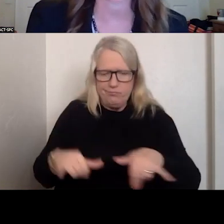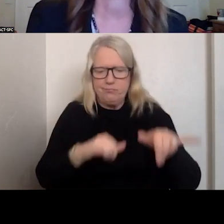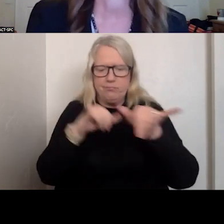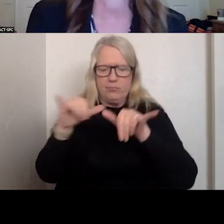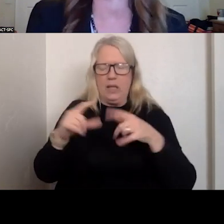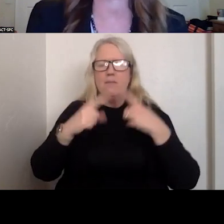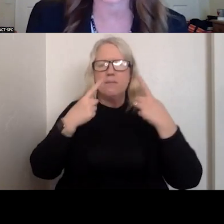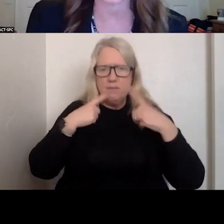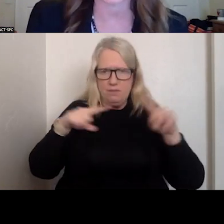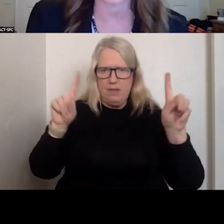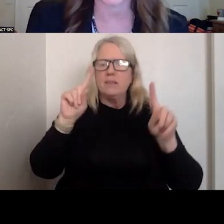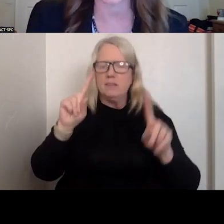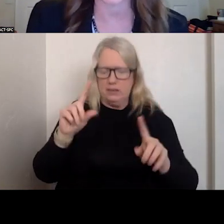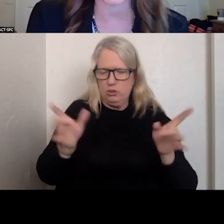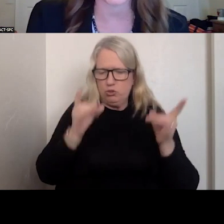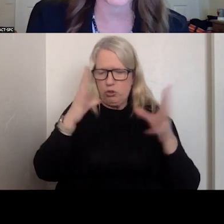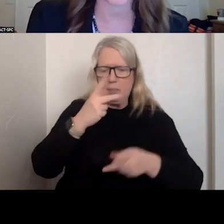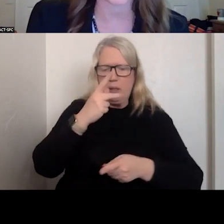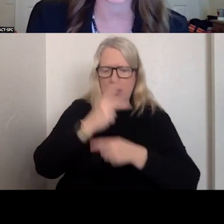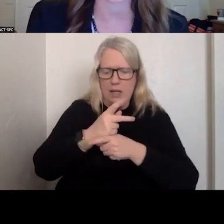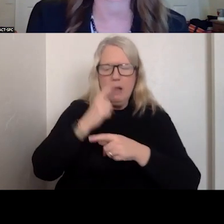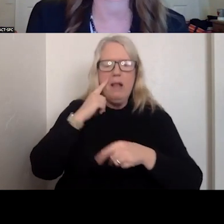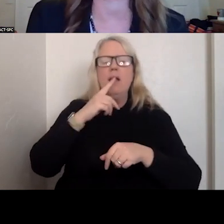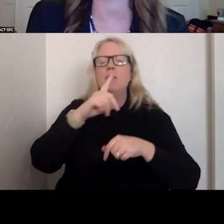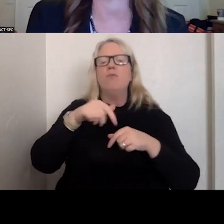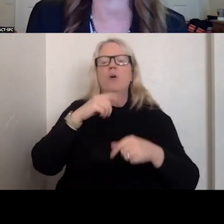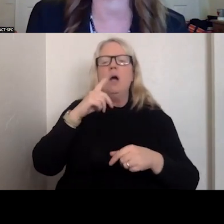THE NATIONAL ACTION ALLIANCE FOR SUICIDE PREVENS PUT TOGETHER A